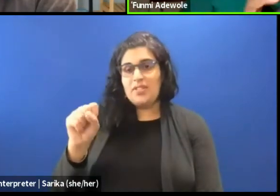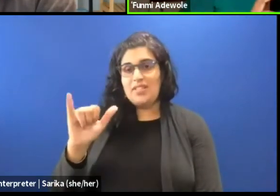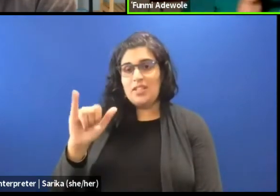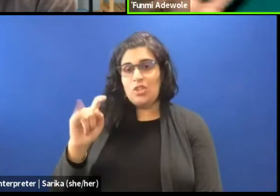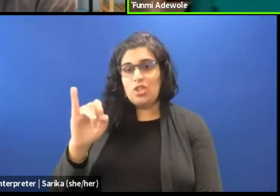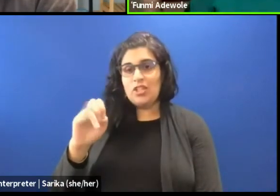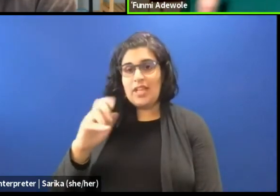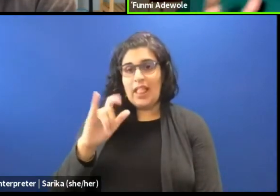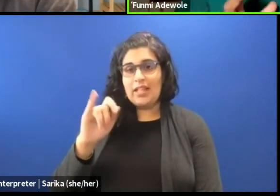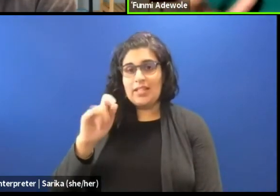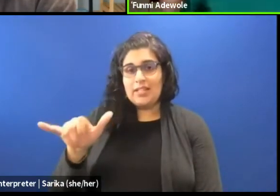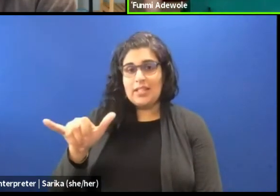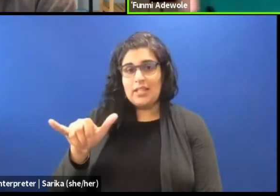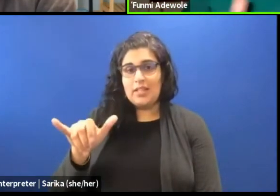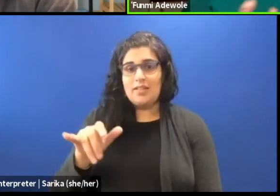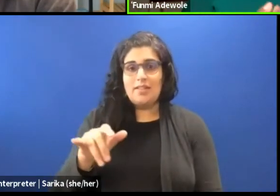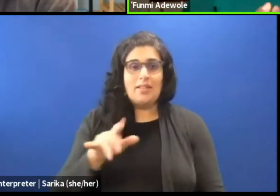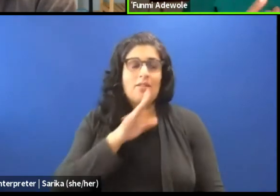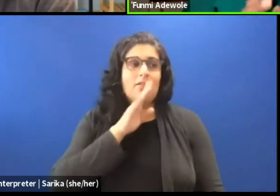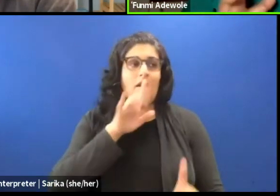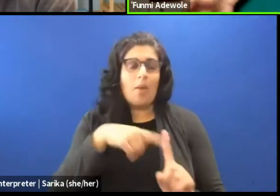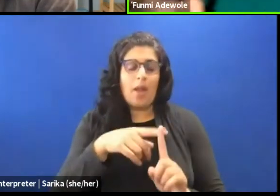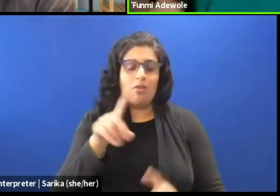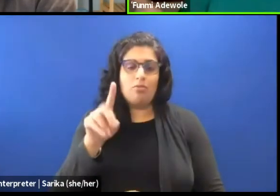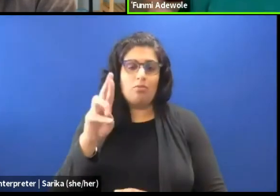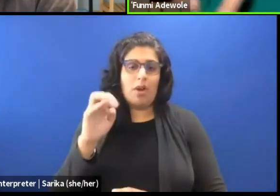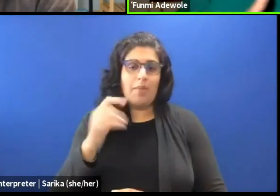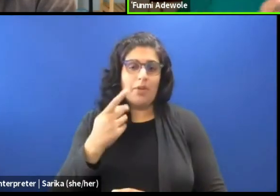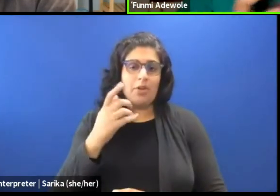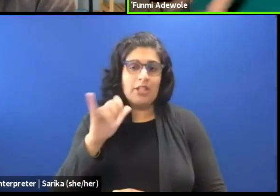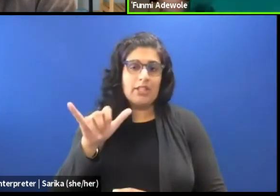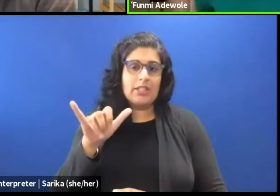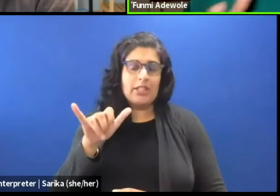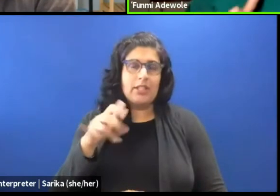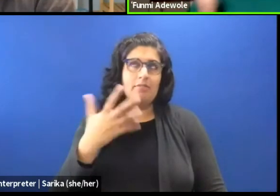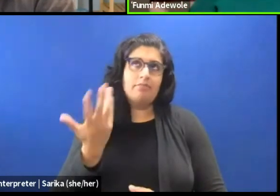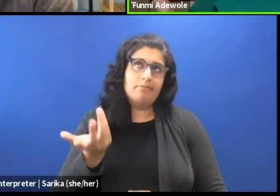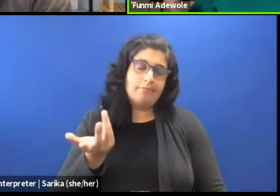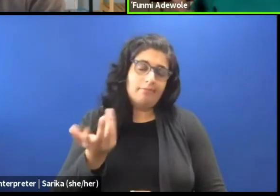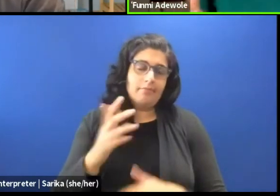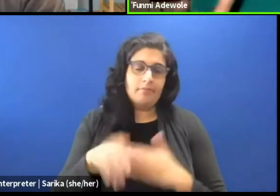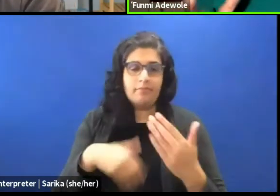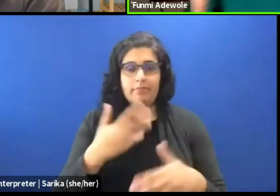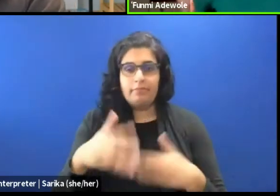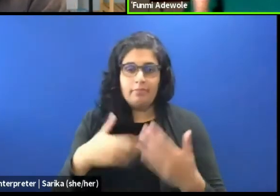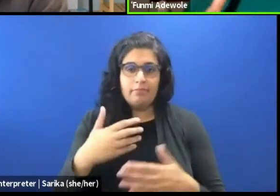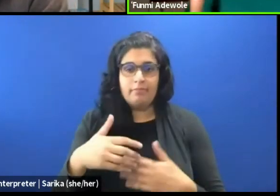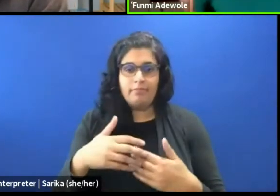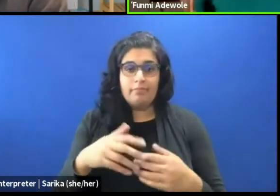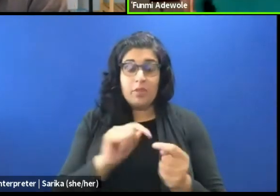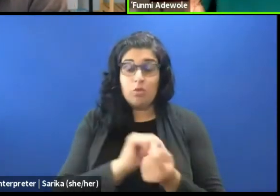You know I was talking about dramaturgy being in some respect the process of translation.